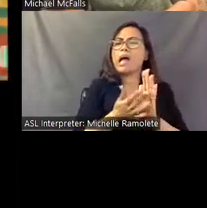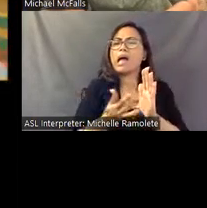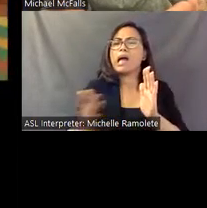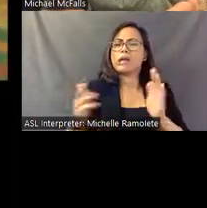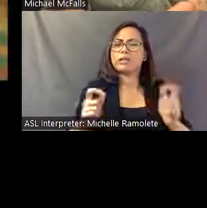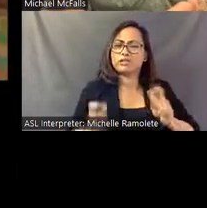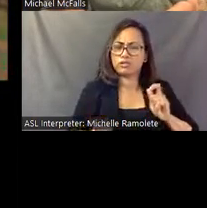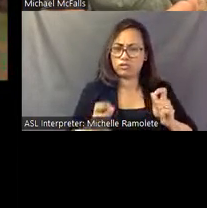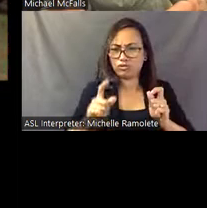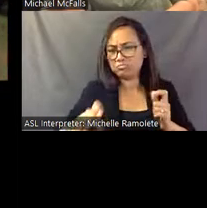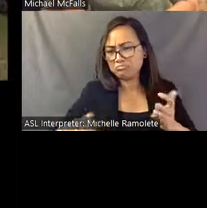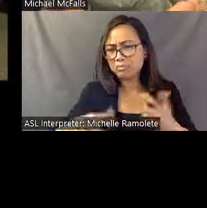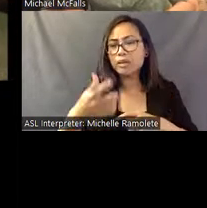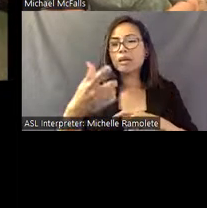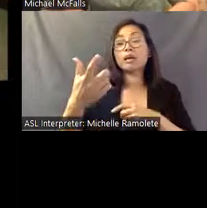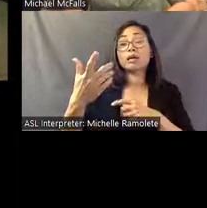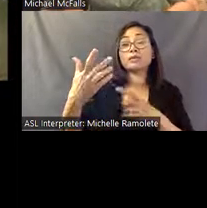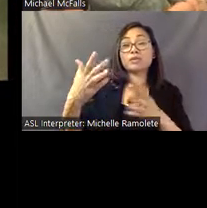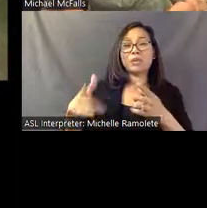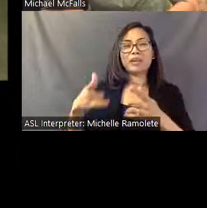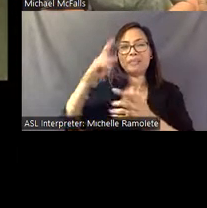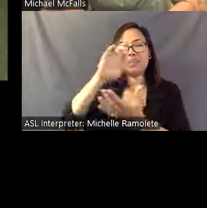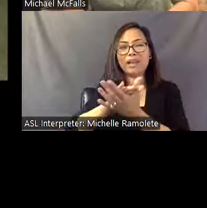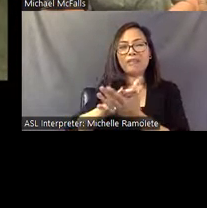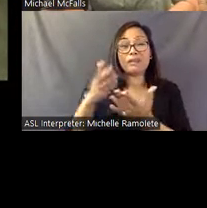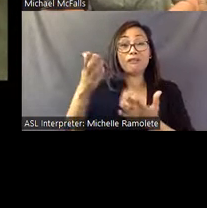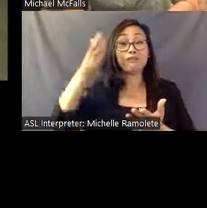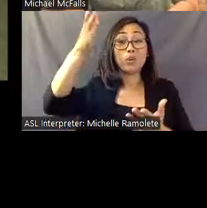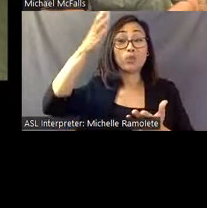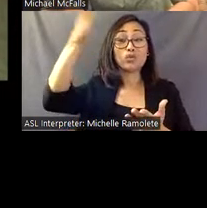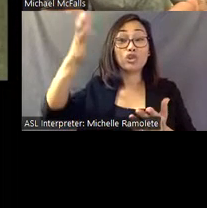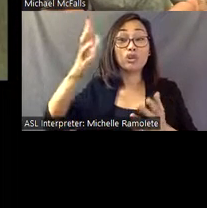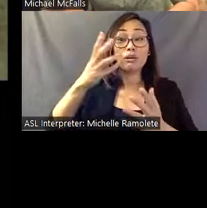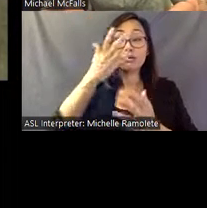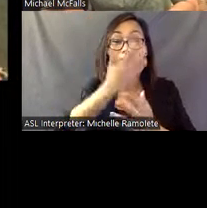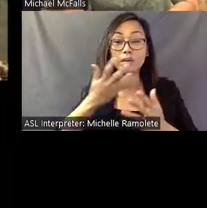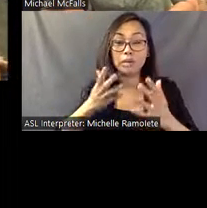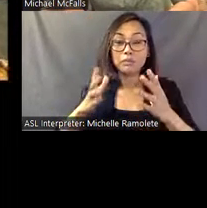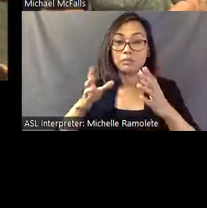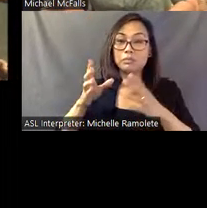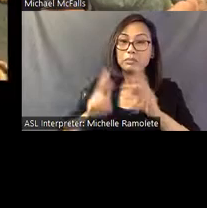aliens- gender-fluid beings from the future who are presenting Eddie with a new hopeful